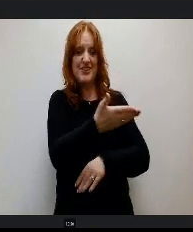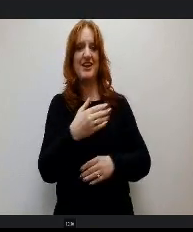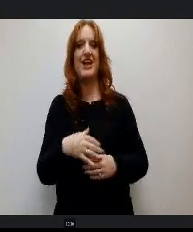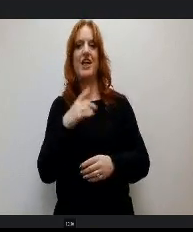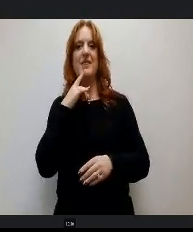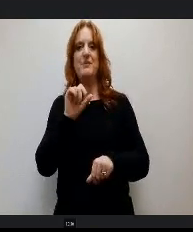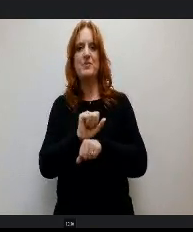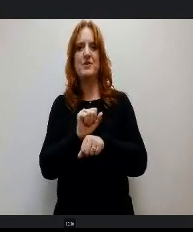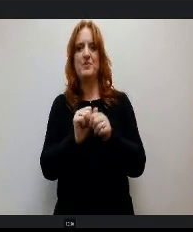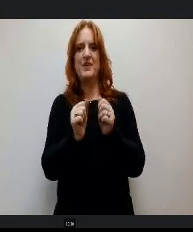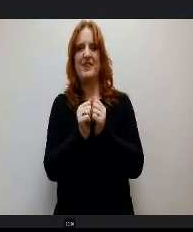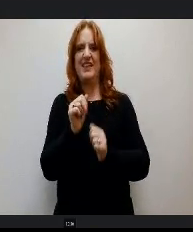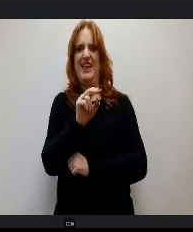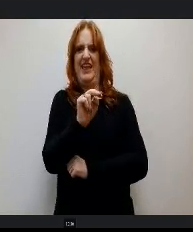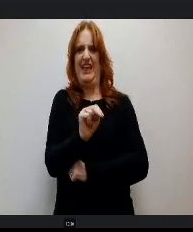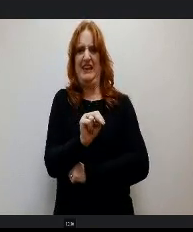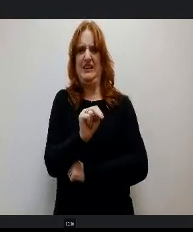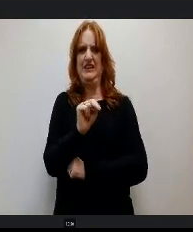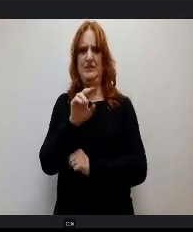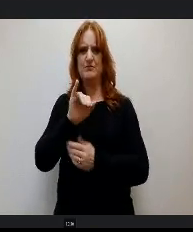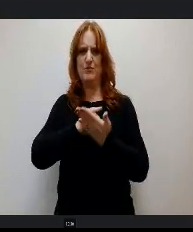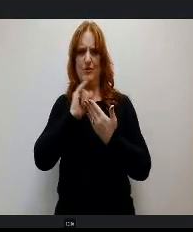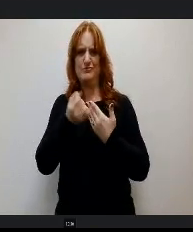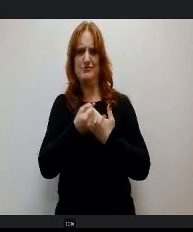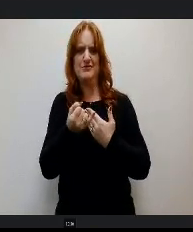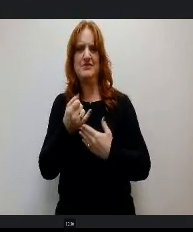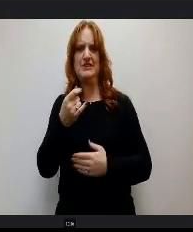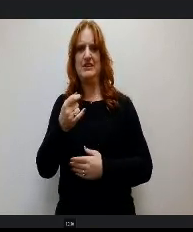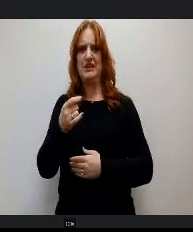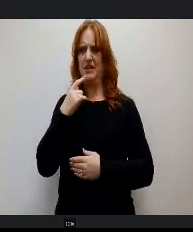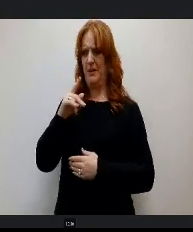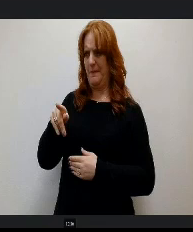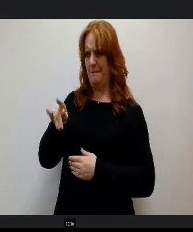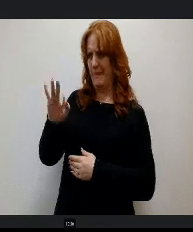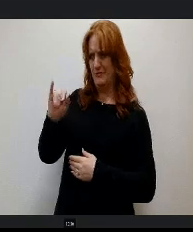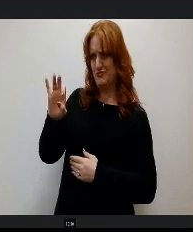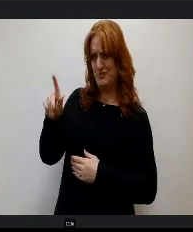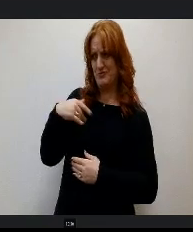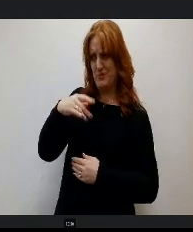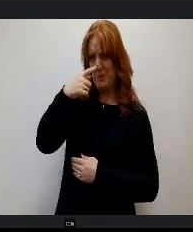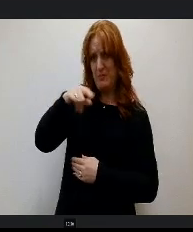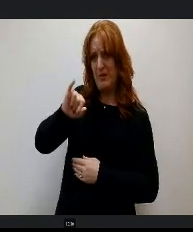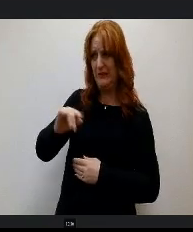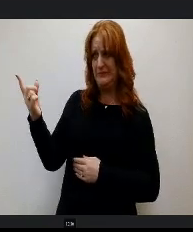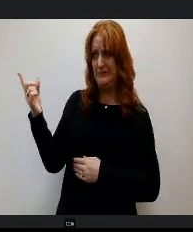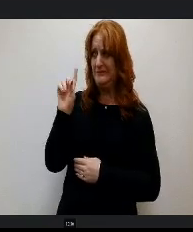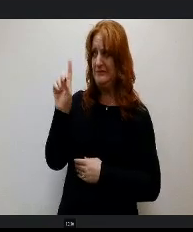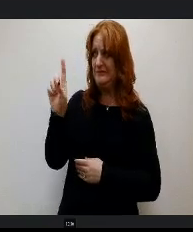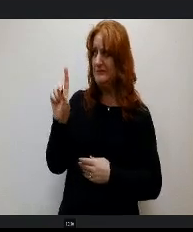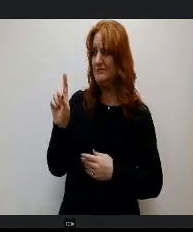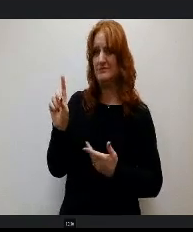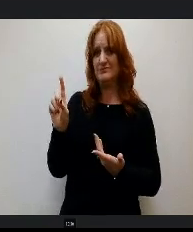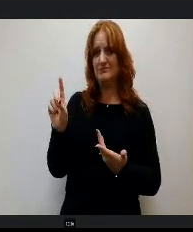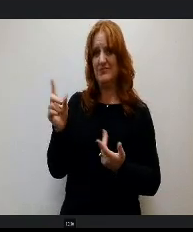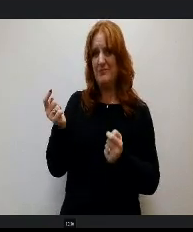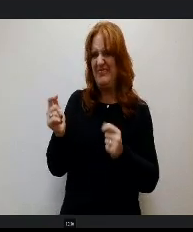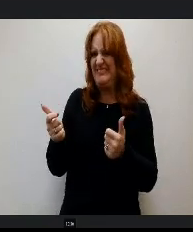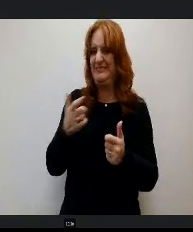projects. And Patrick, do you want it? Would you mind just kind of coming up real quick and just. On the spot, 'cause I'm not. I am not.